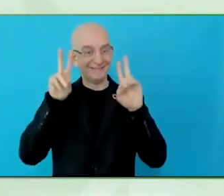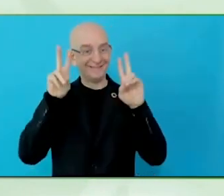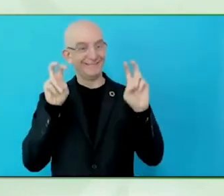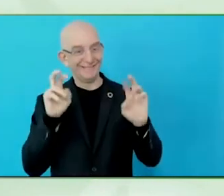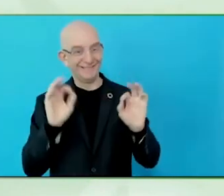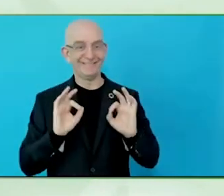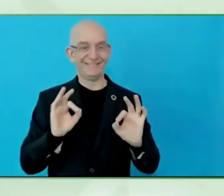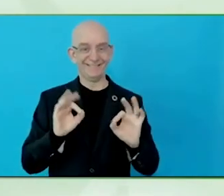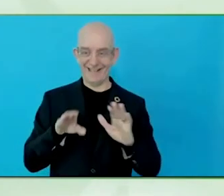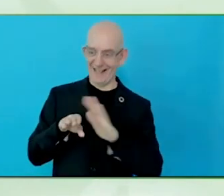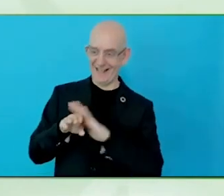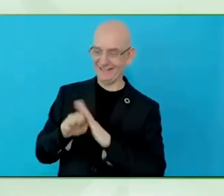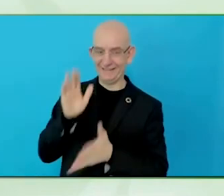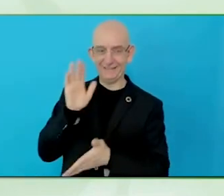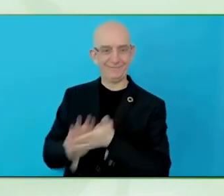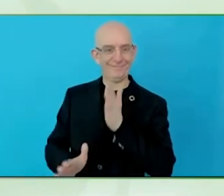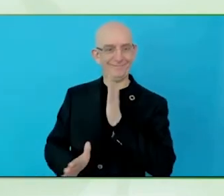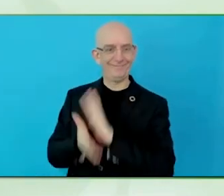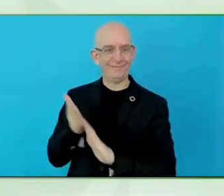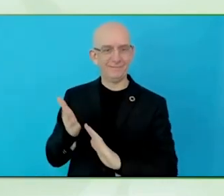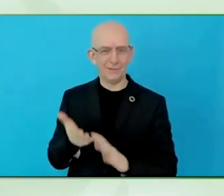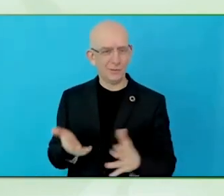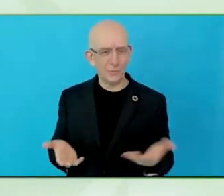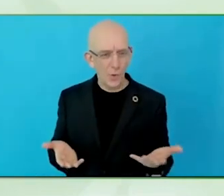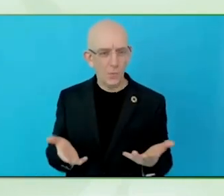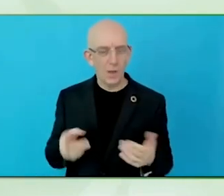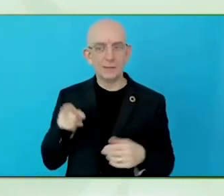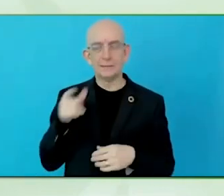boards, and people with lived experience of various disabilities,